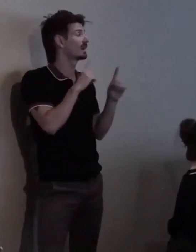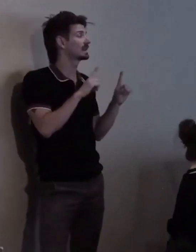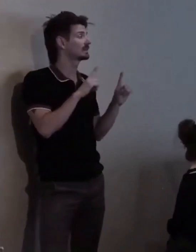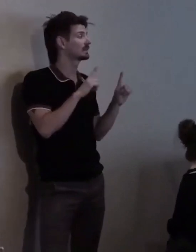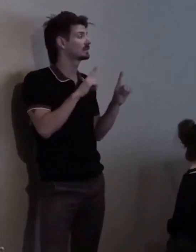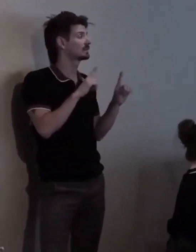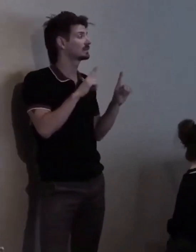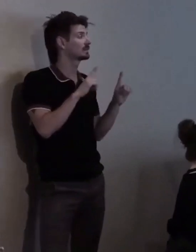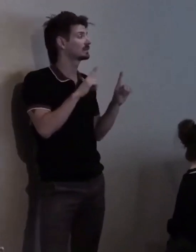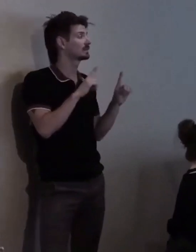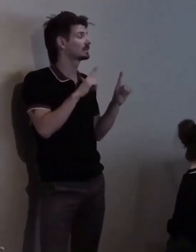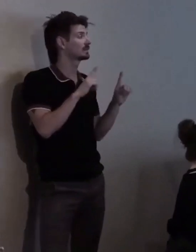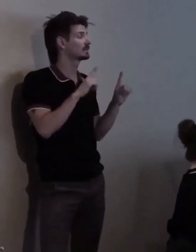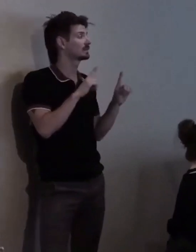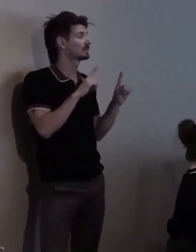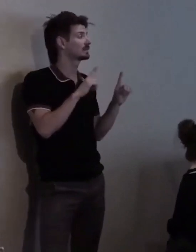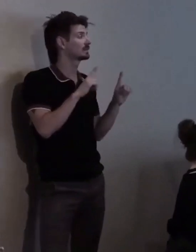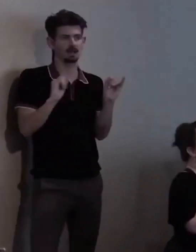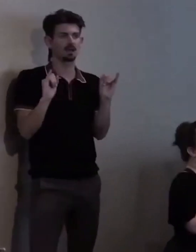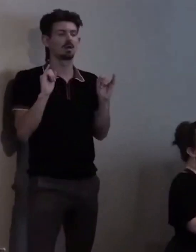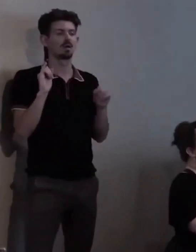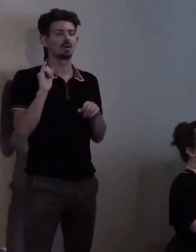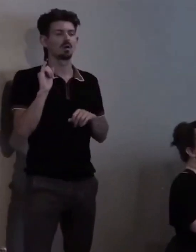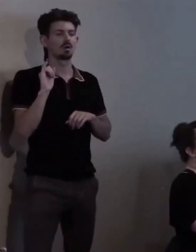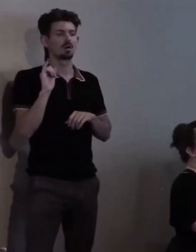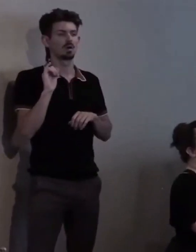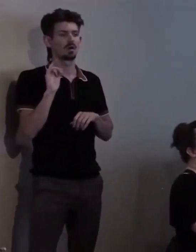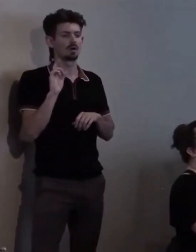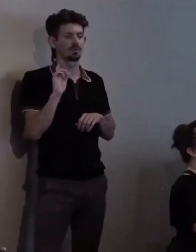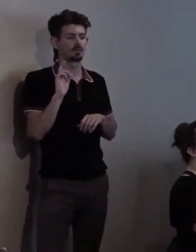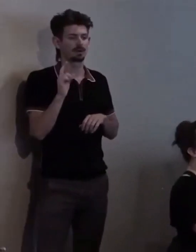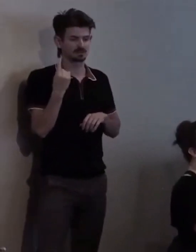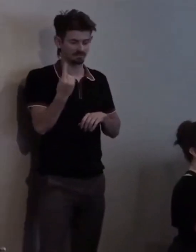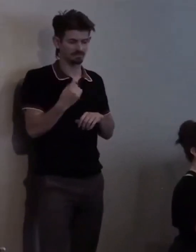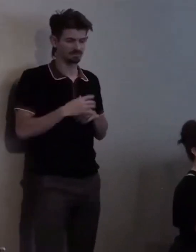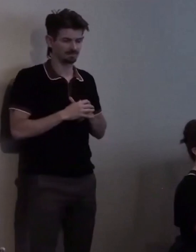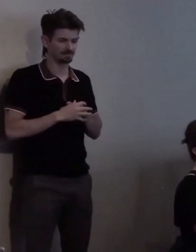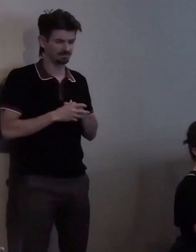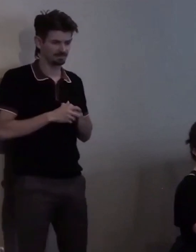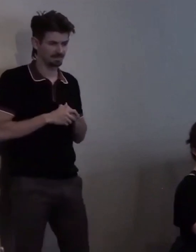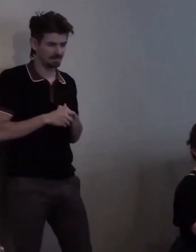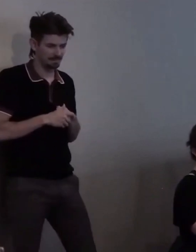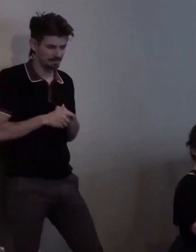Uhm... Kathy, was... One of the many things I loved about Kathy is that